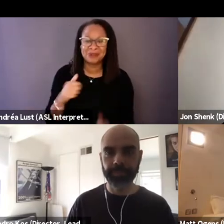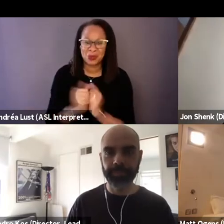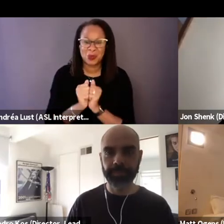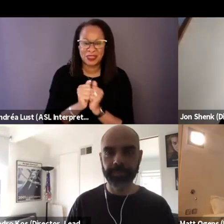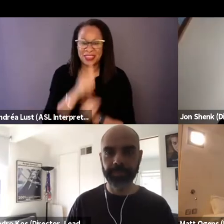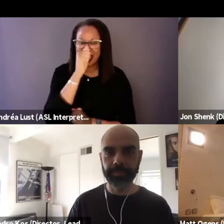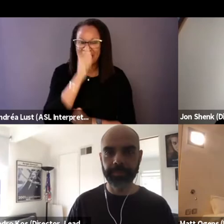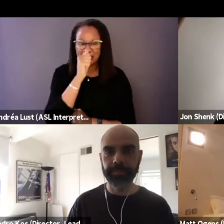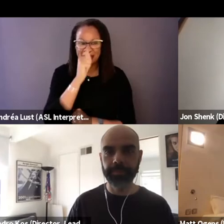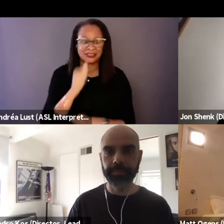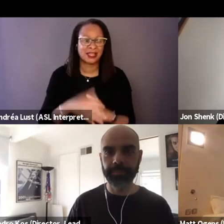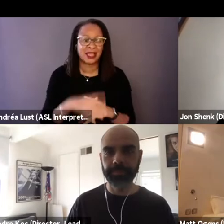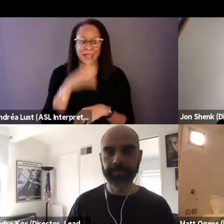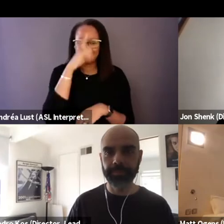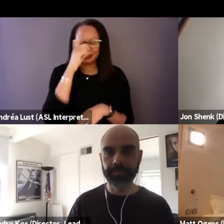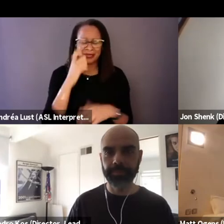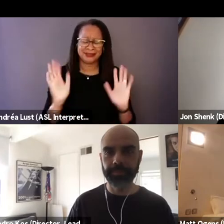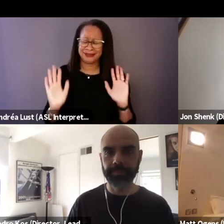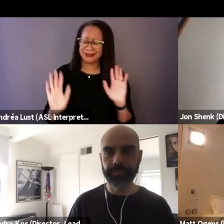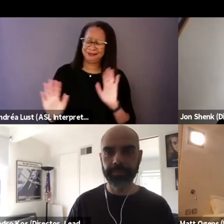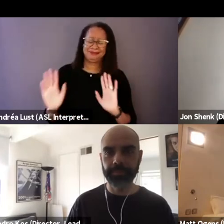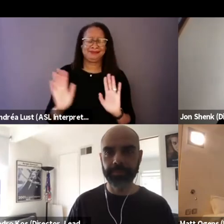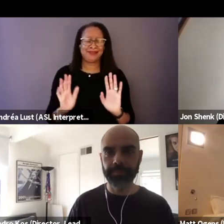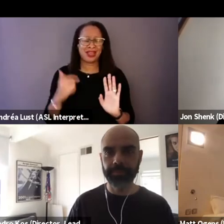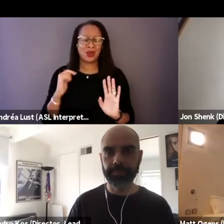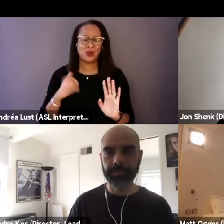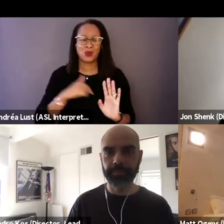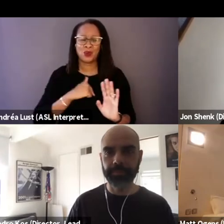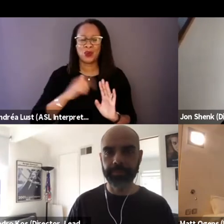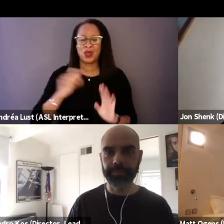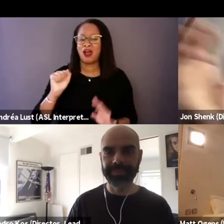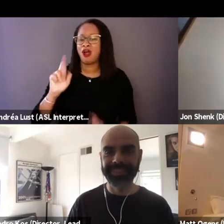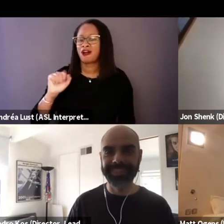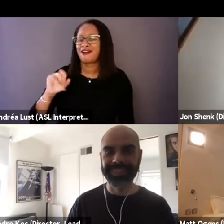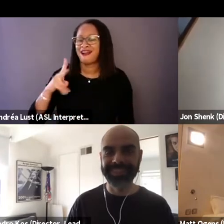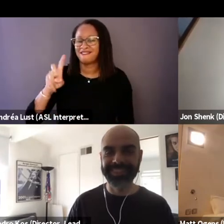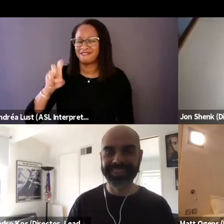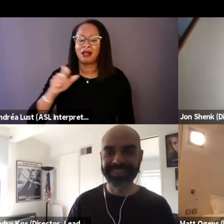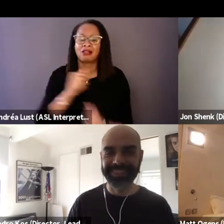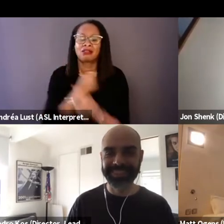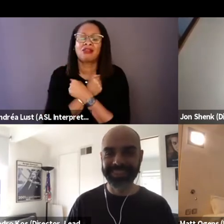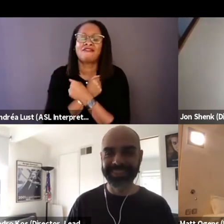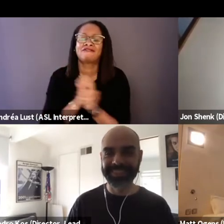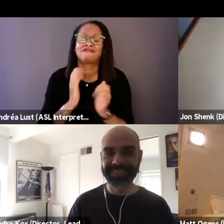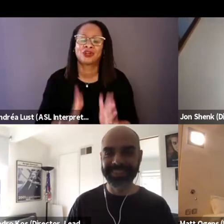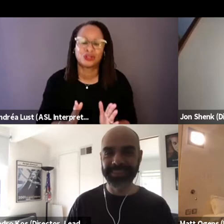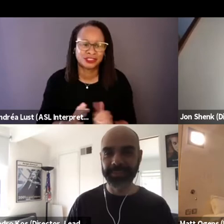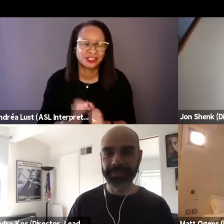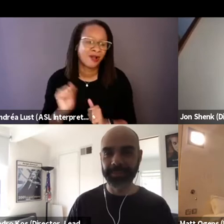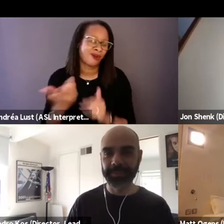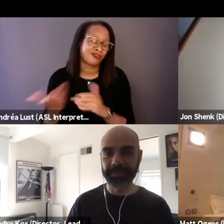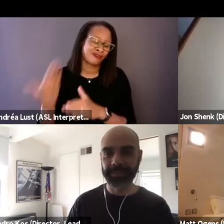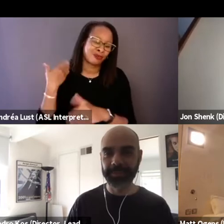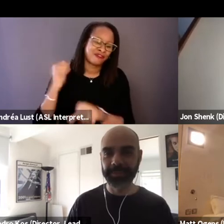Yeah because we're archive lovers. I mean, we all have, our previous works has been,